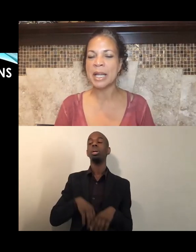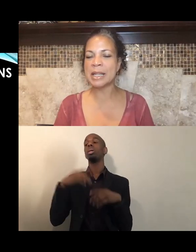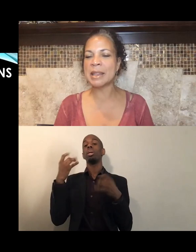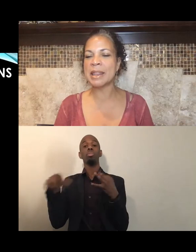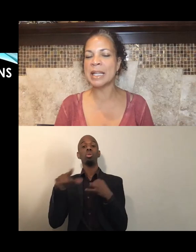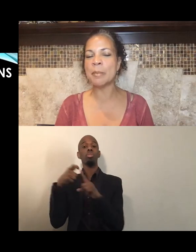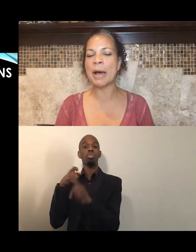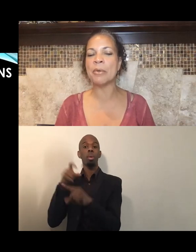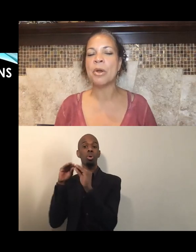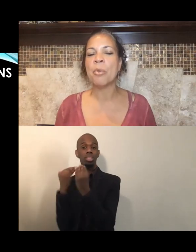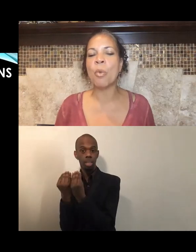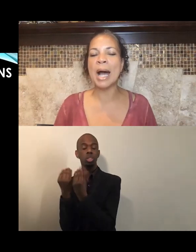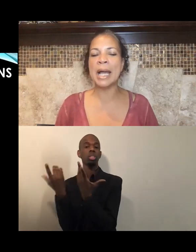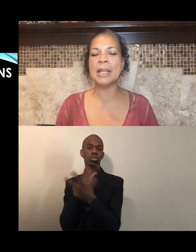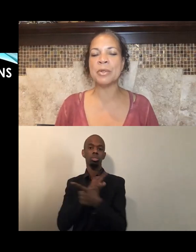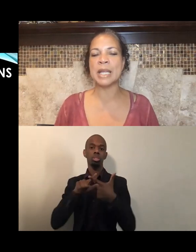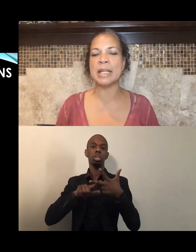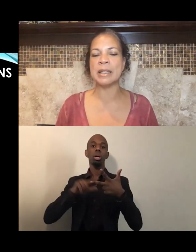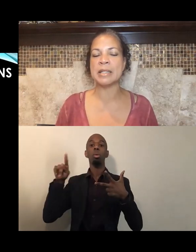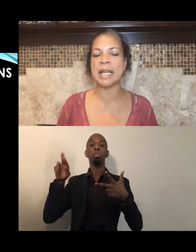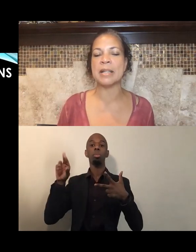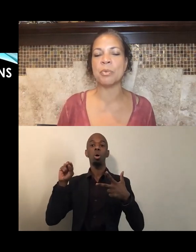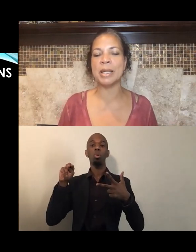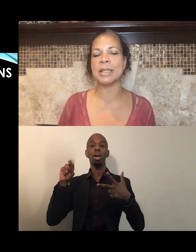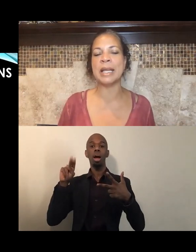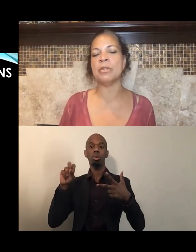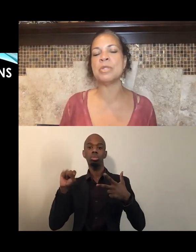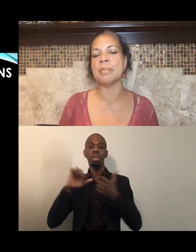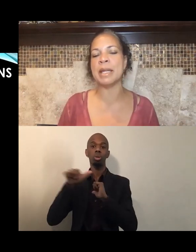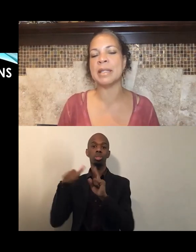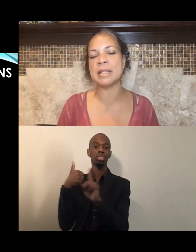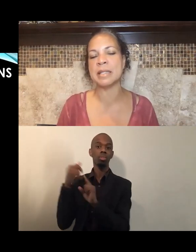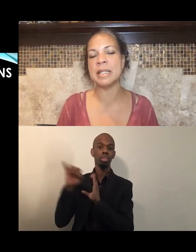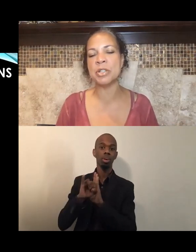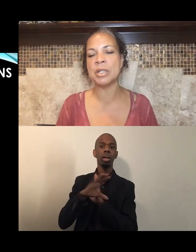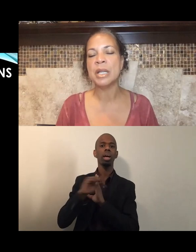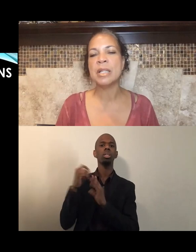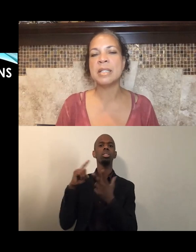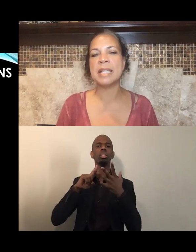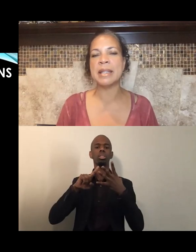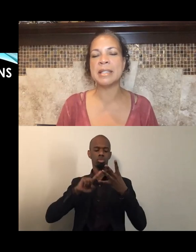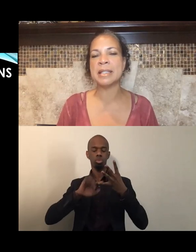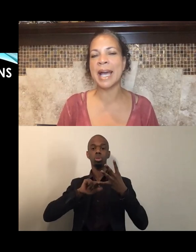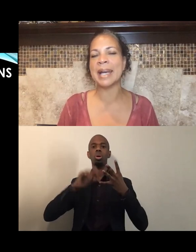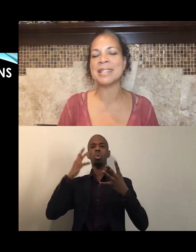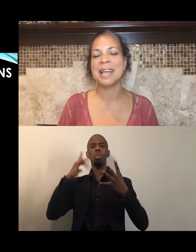And then think about why you're taking this class. What led you to make this decision to take this class?